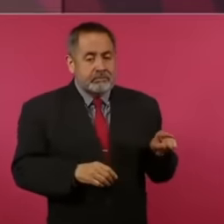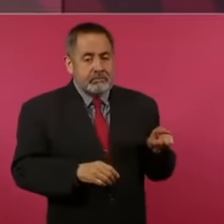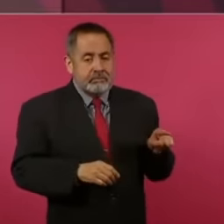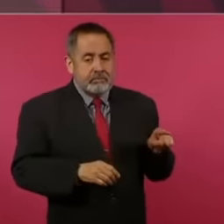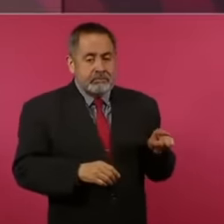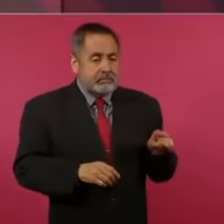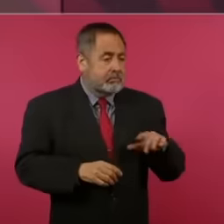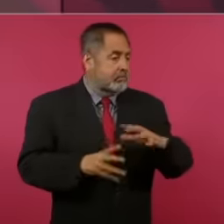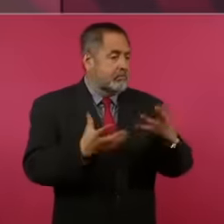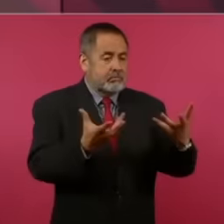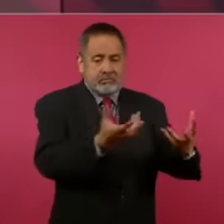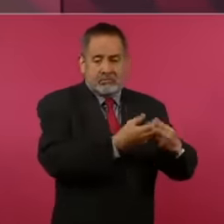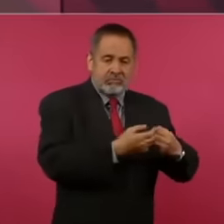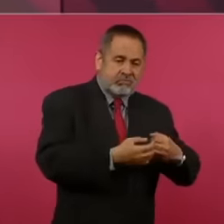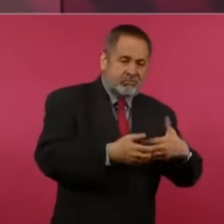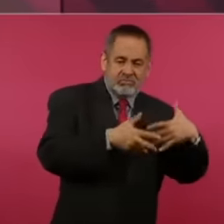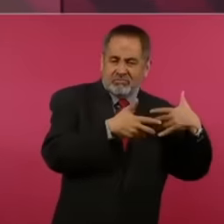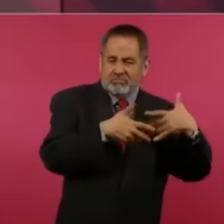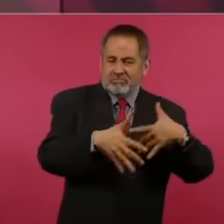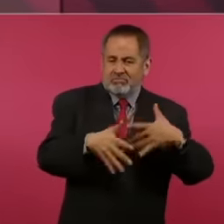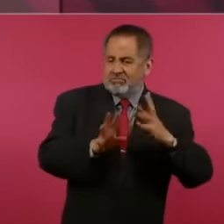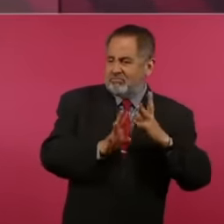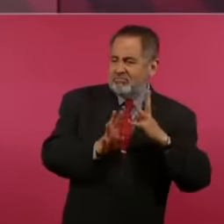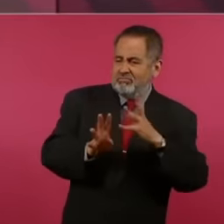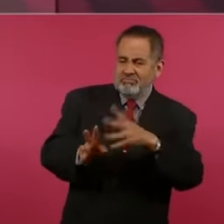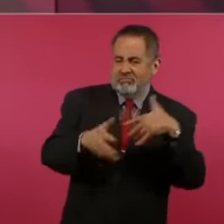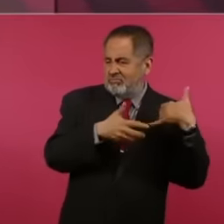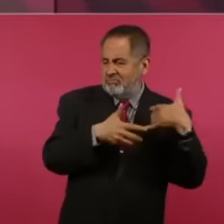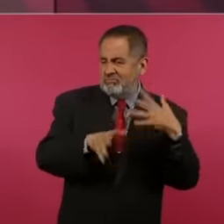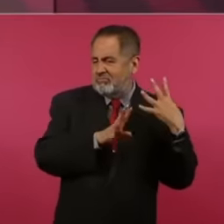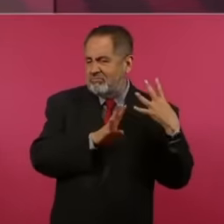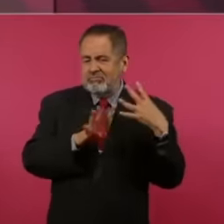caravan to